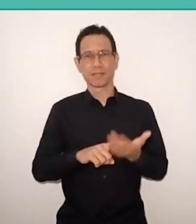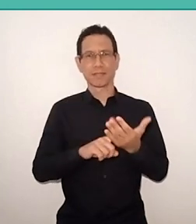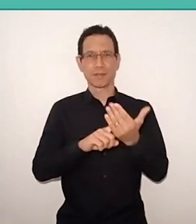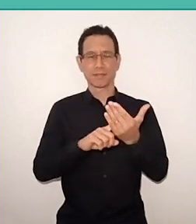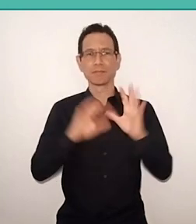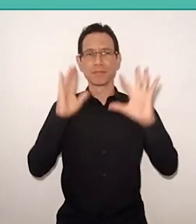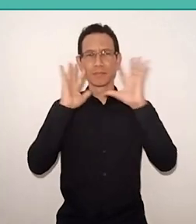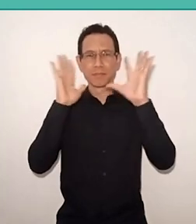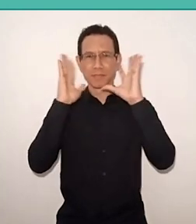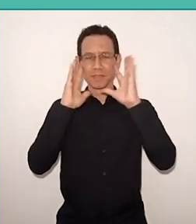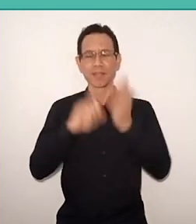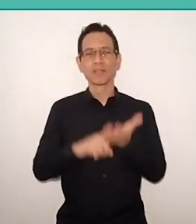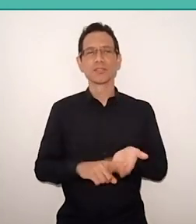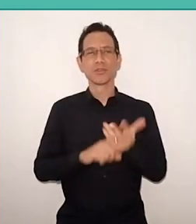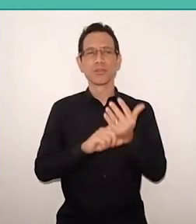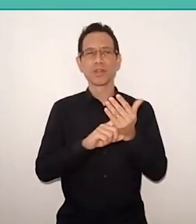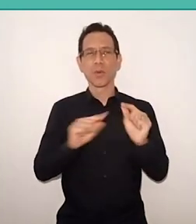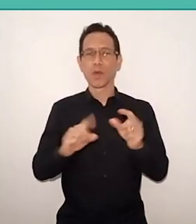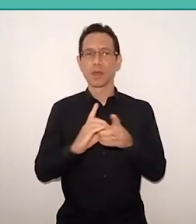I always think about the issue of the democratization of access.